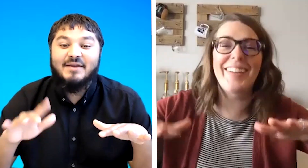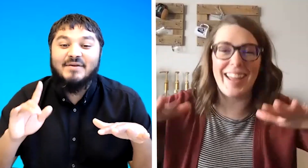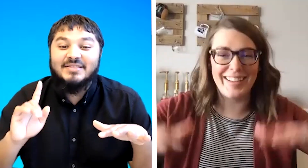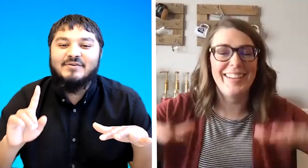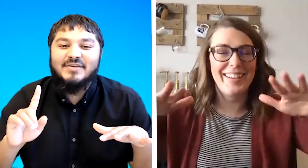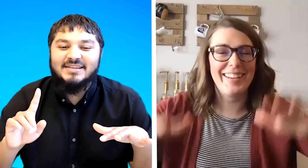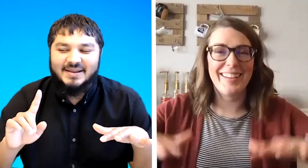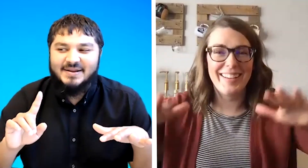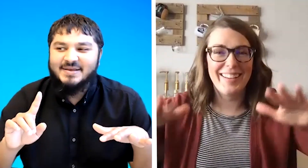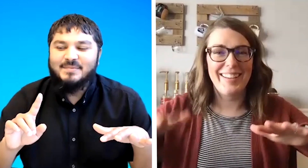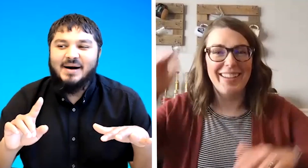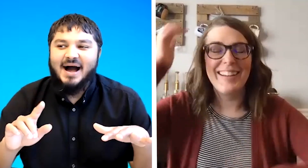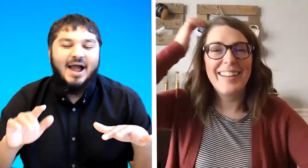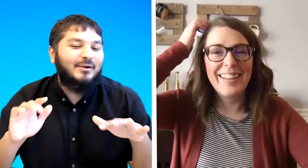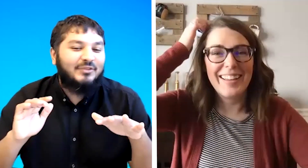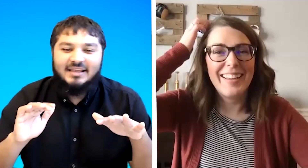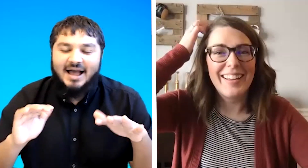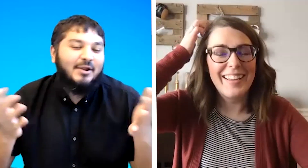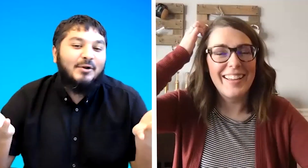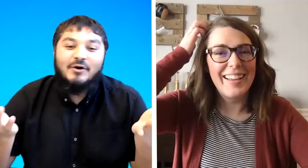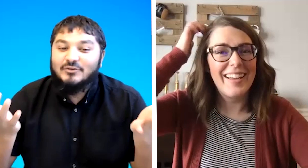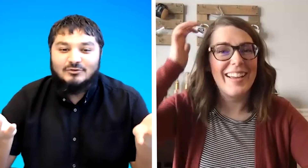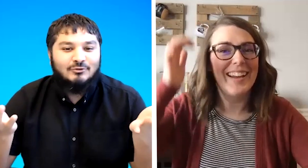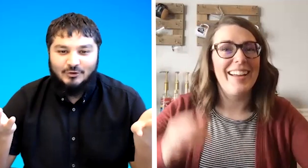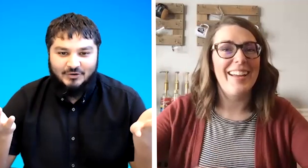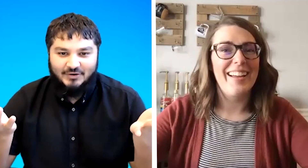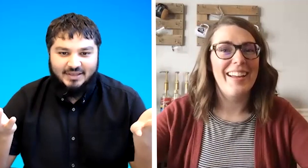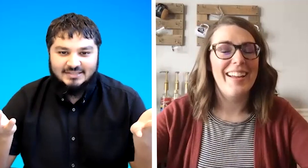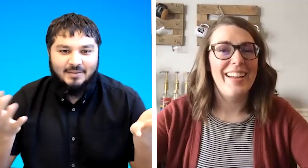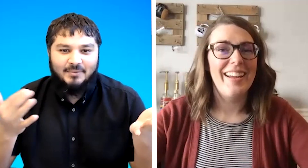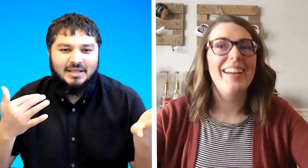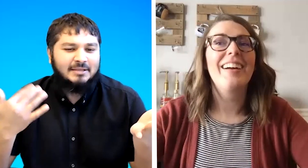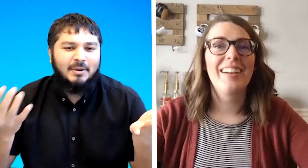there's a reason but i don't think i don't know if it's true or not okay somebody explained it